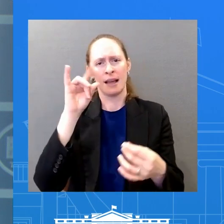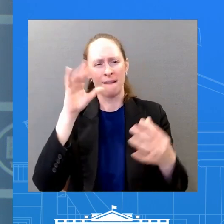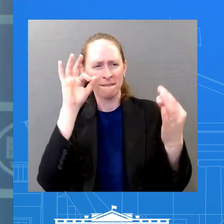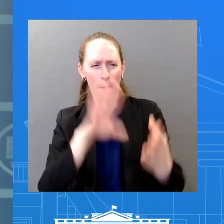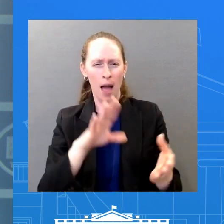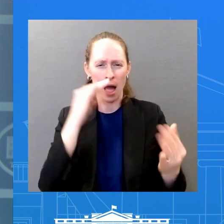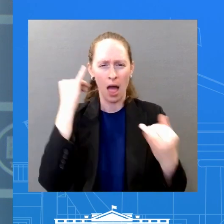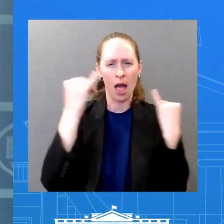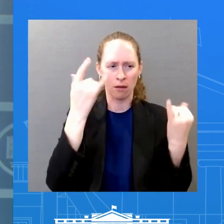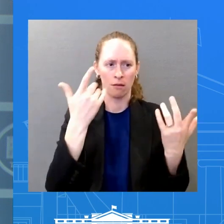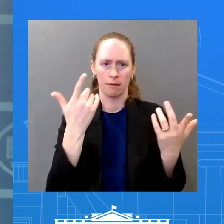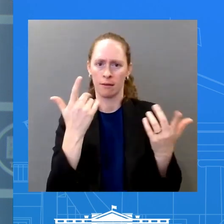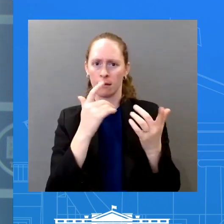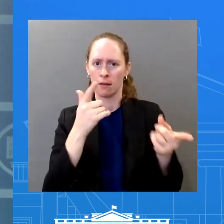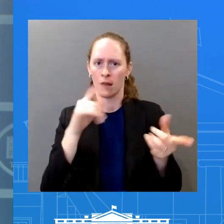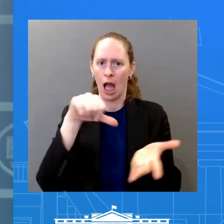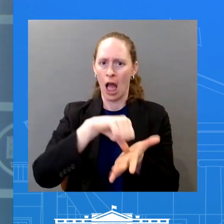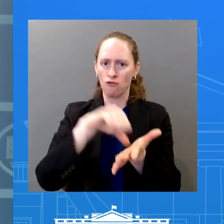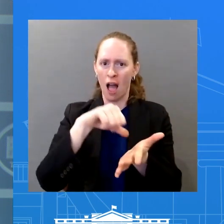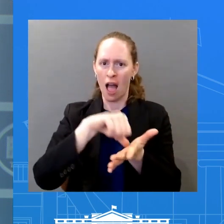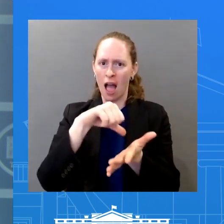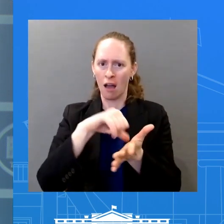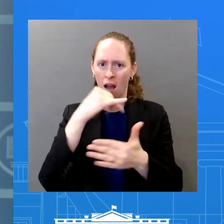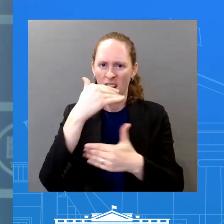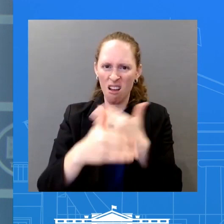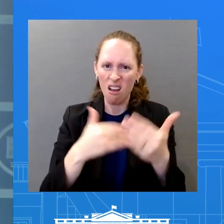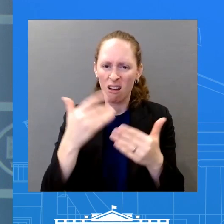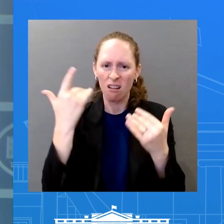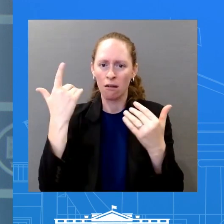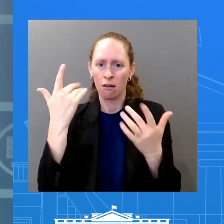And so, we’re not going to say more than that, we’re not going to negotiate from